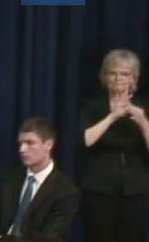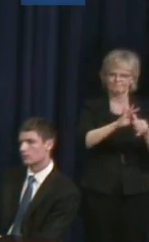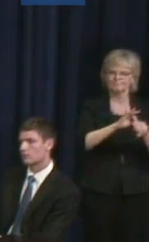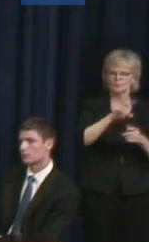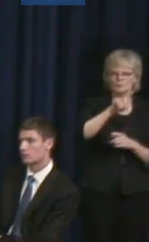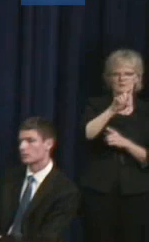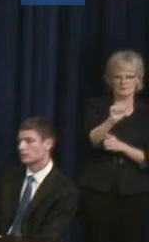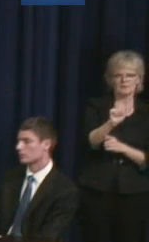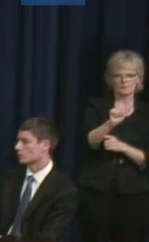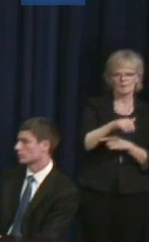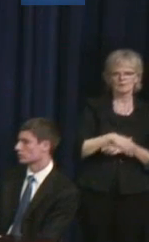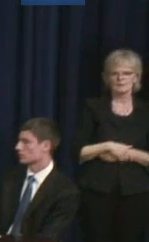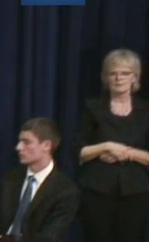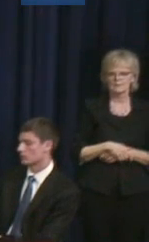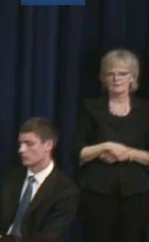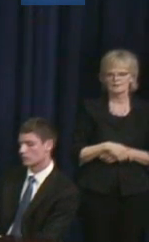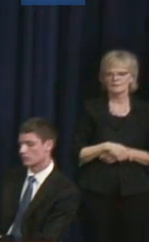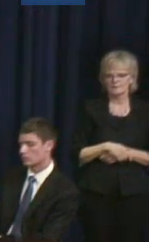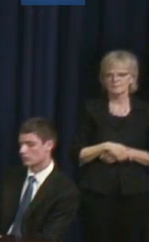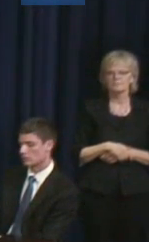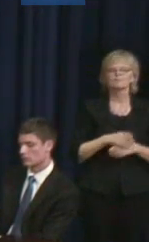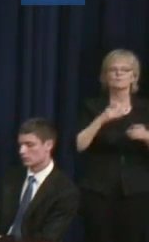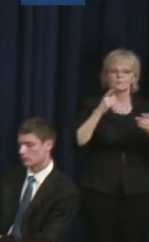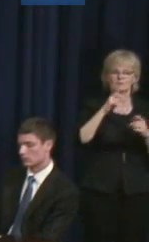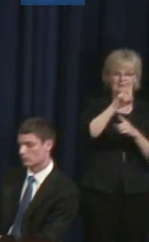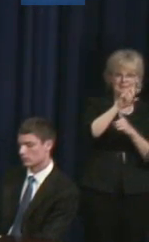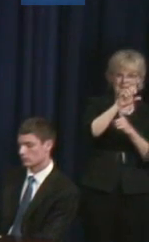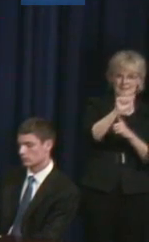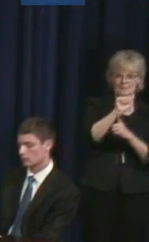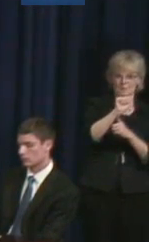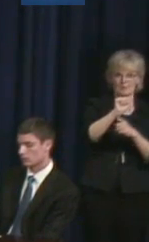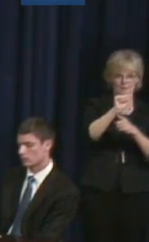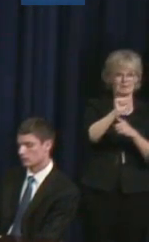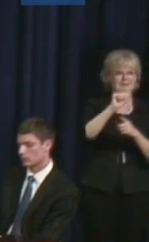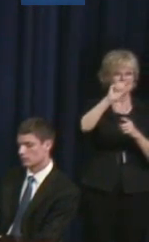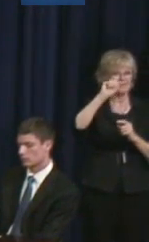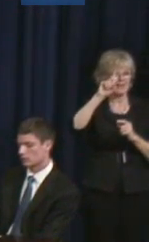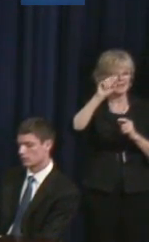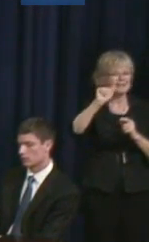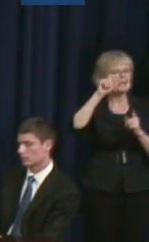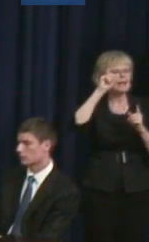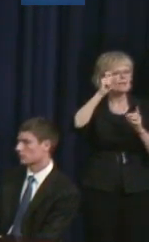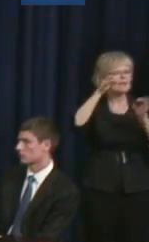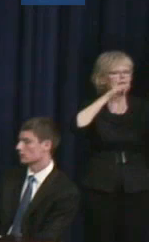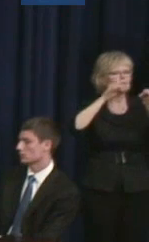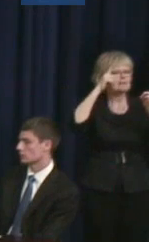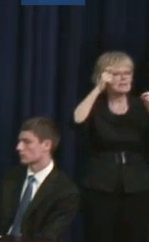Despite the broadening of the definition of disability in the ADA, I think that people don't necessarily